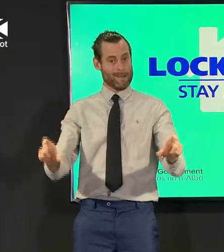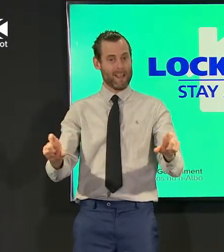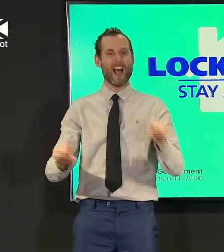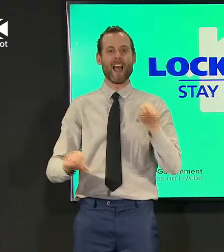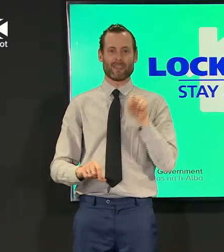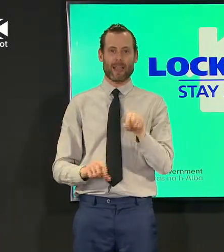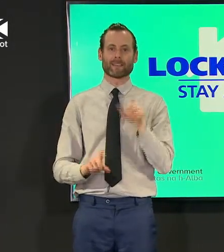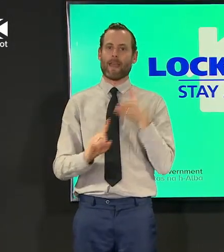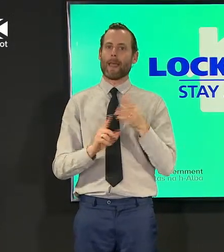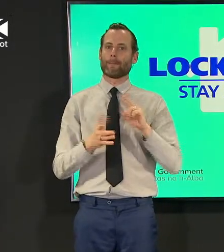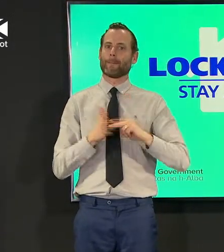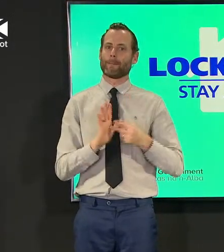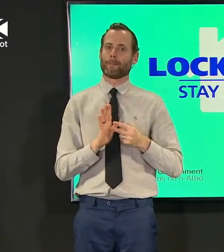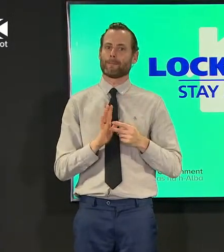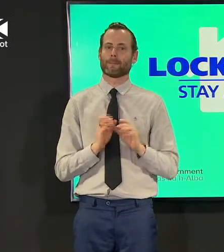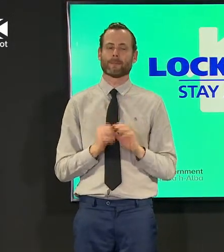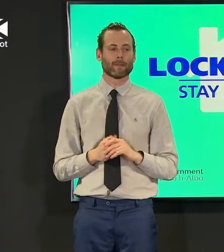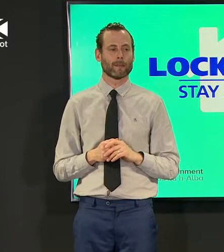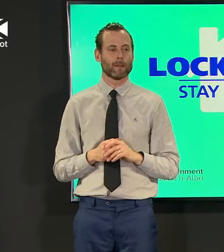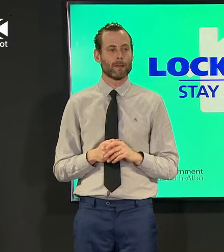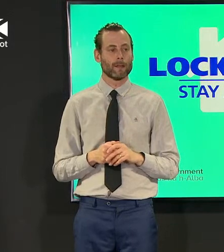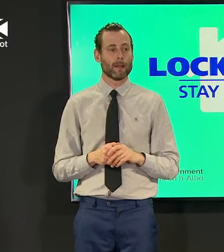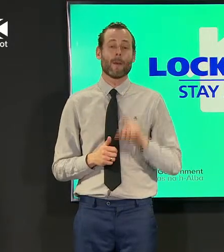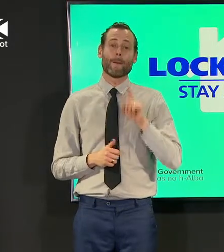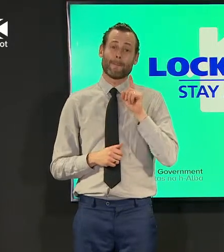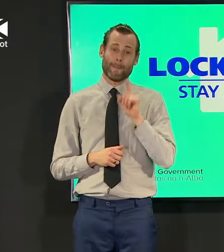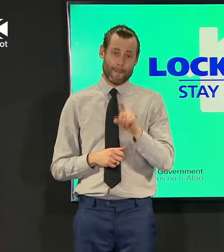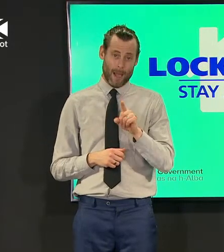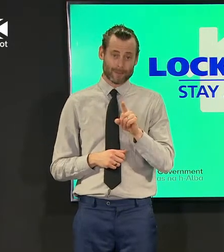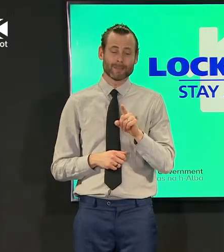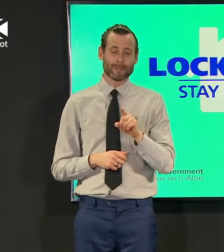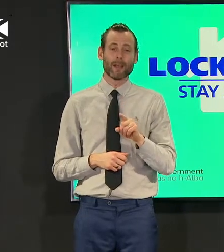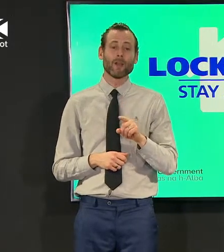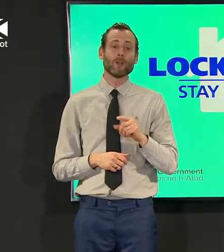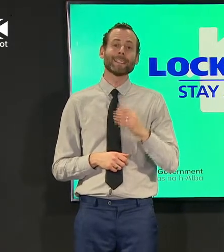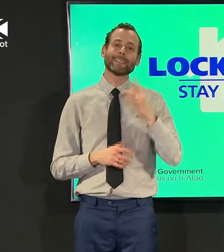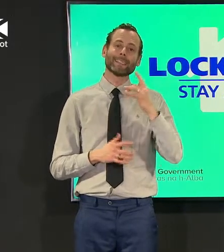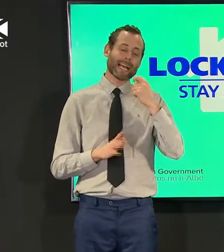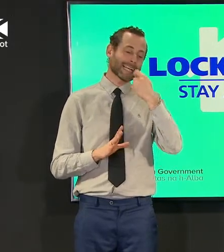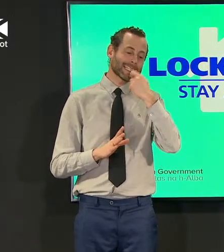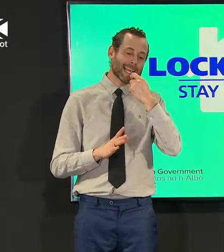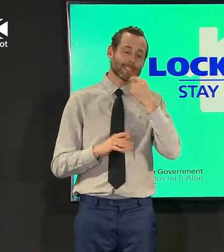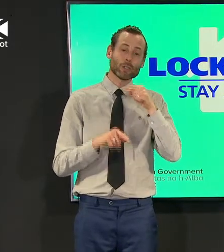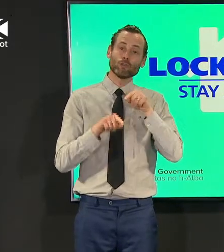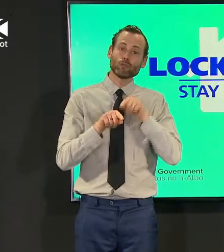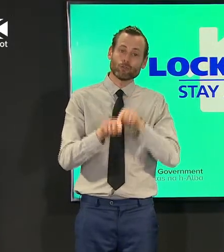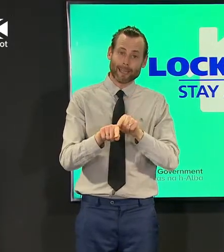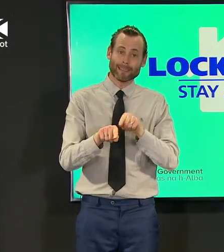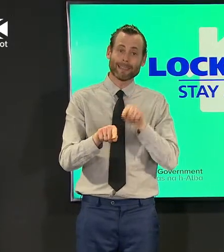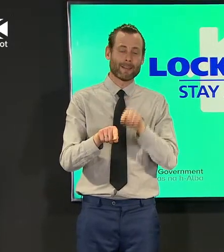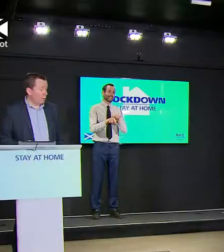you do that but you can only do that effectively when you've brought the level of cases right down